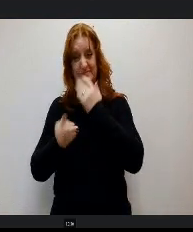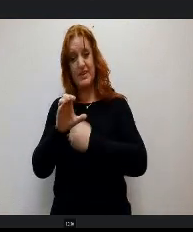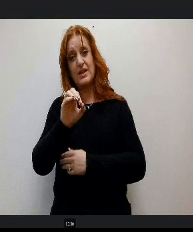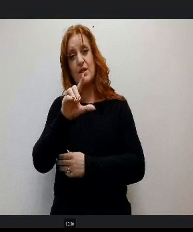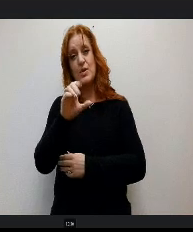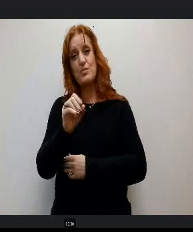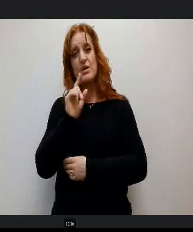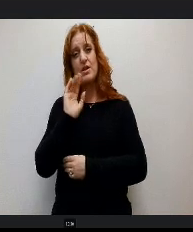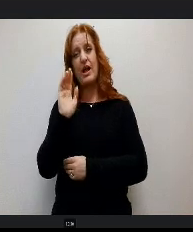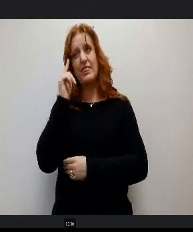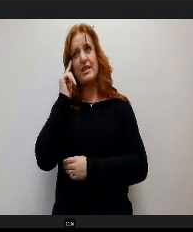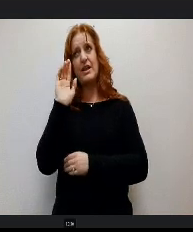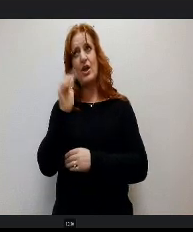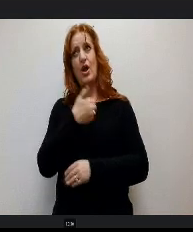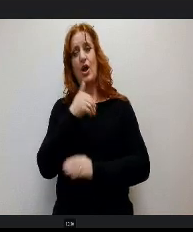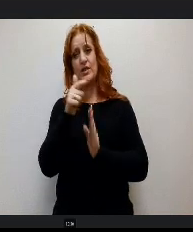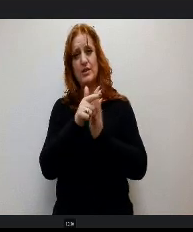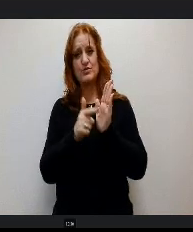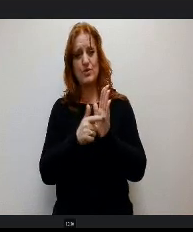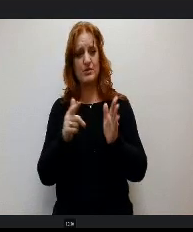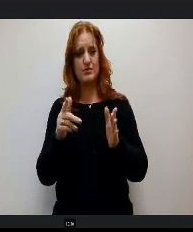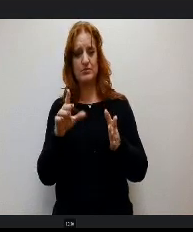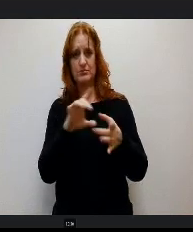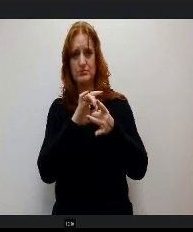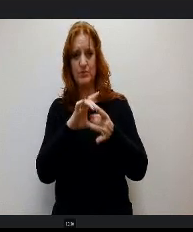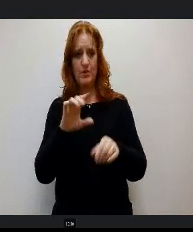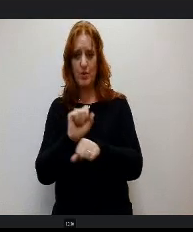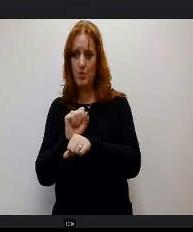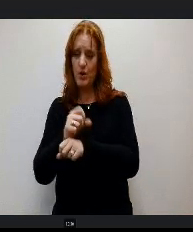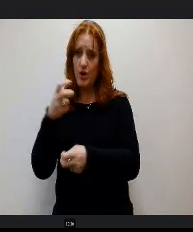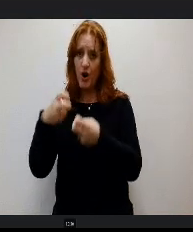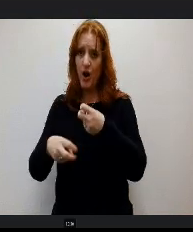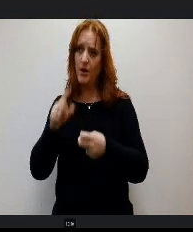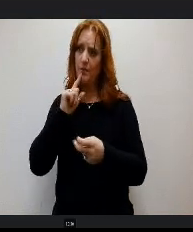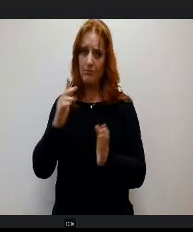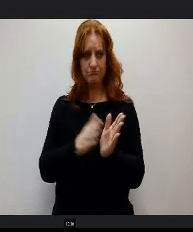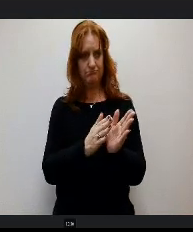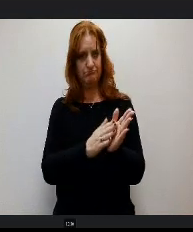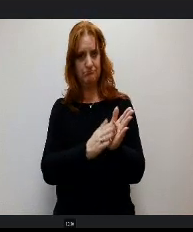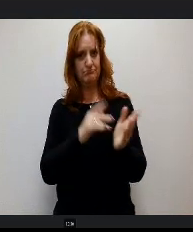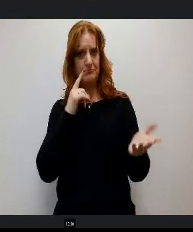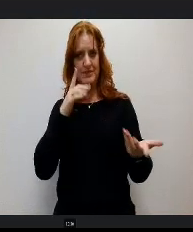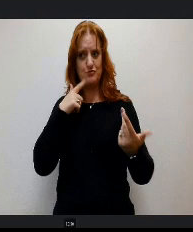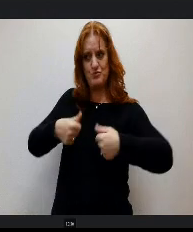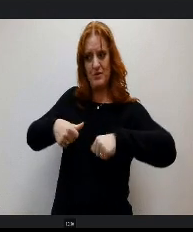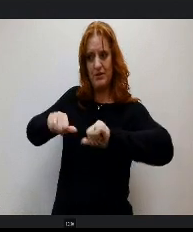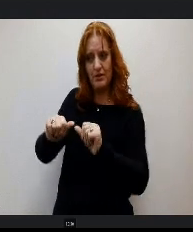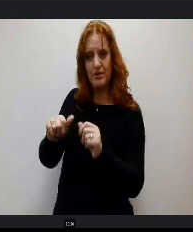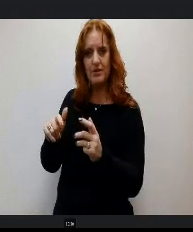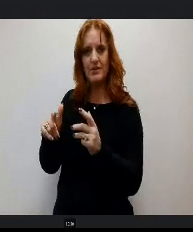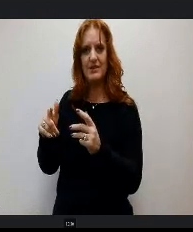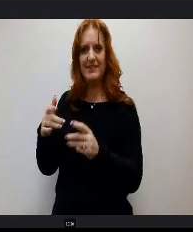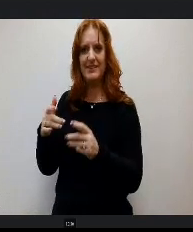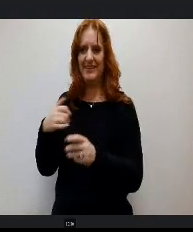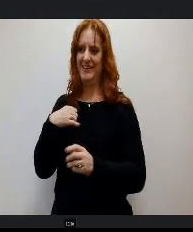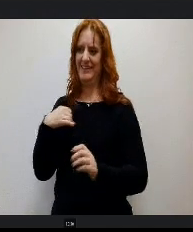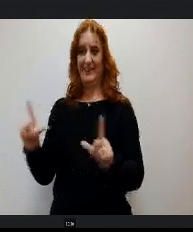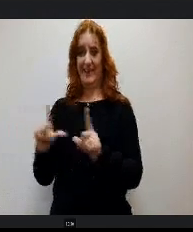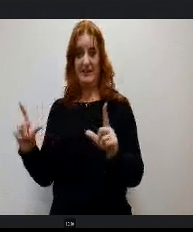legislature is worked really hard and so I commend their efforts to try to help us with just getting licensure for